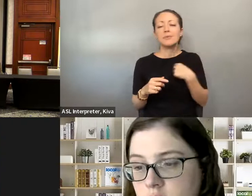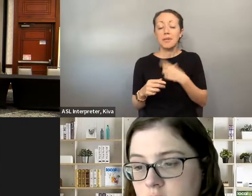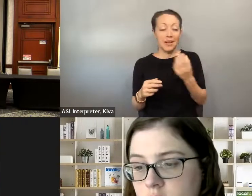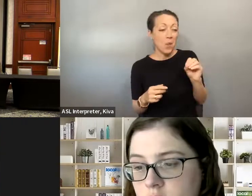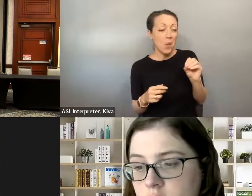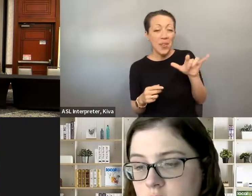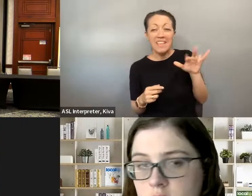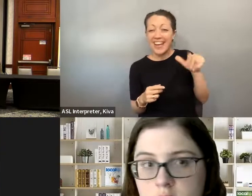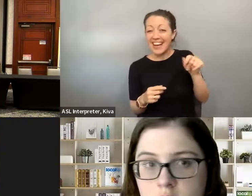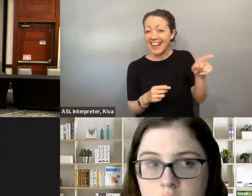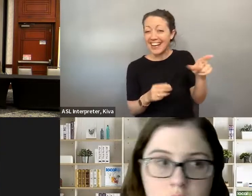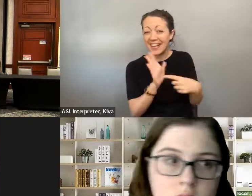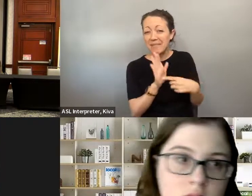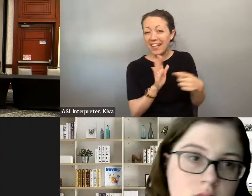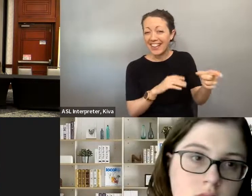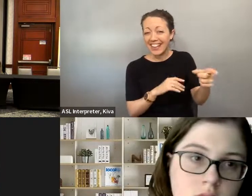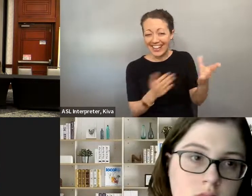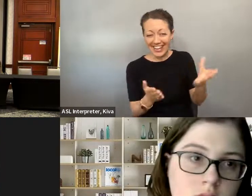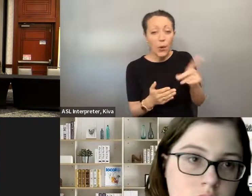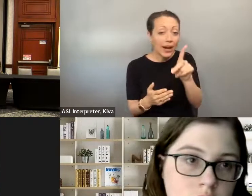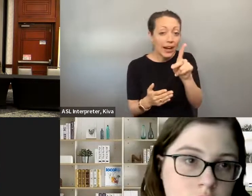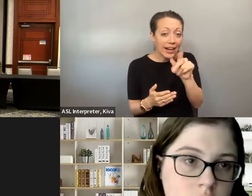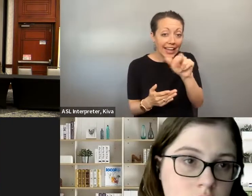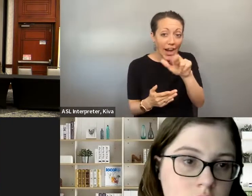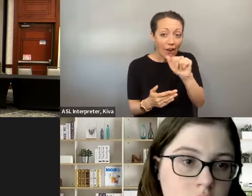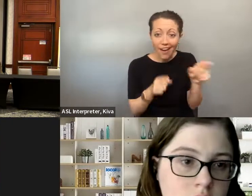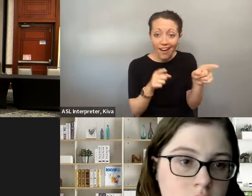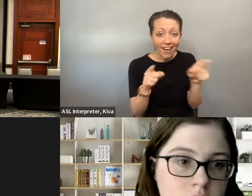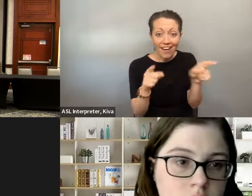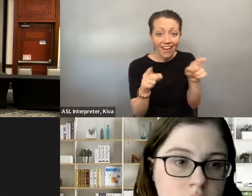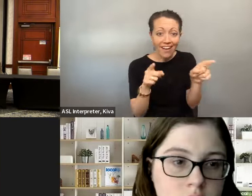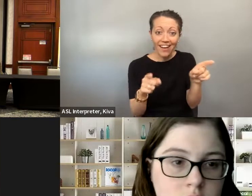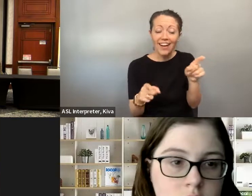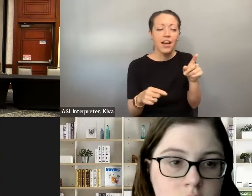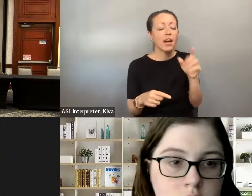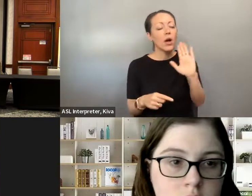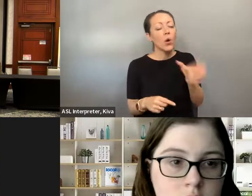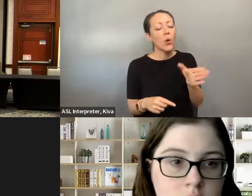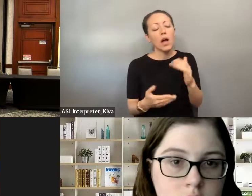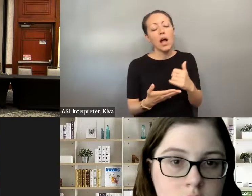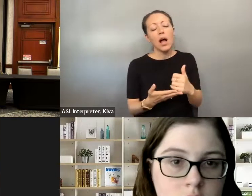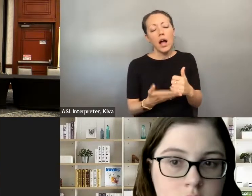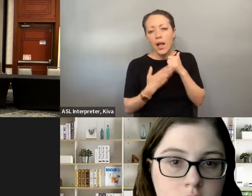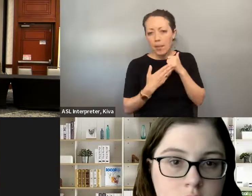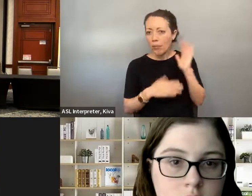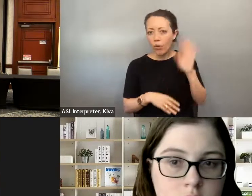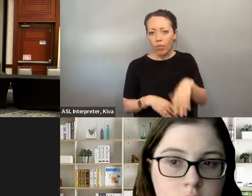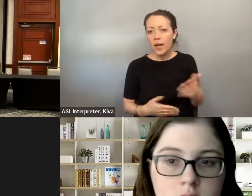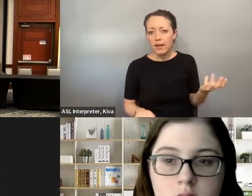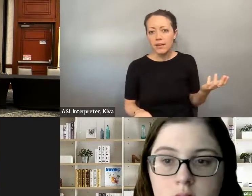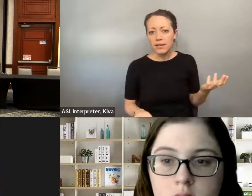that we need to be making sure we're mentoring each other and because at the end of the day I know Olivia over there. we're pointing out, you know, because at the end of the day She's you know, she or Kara over there. They're gonna be the first 2 people that are gonna tell me, hey?